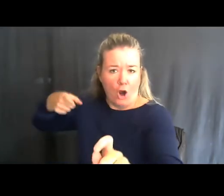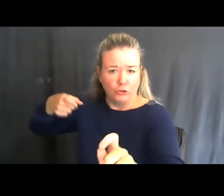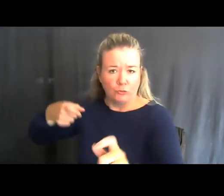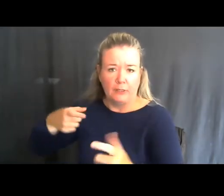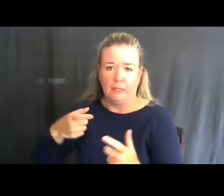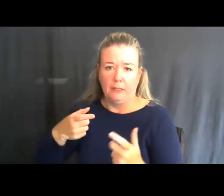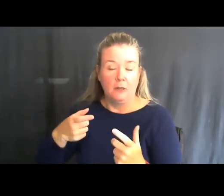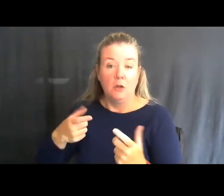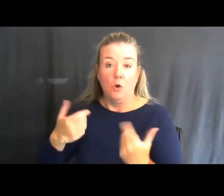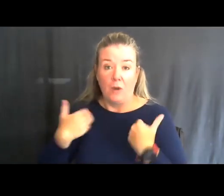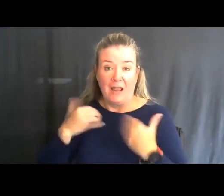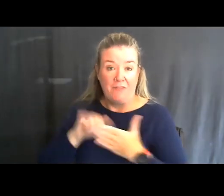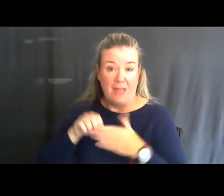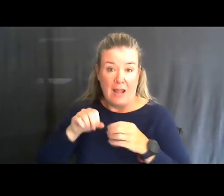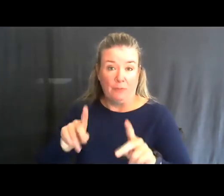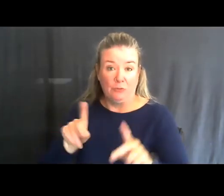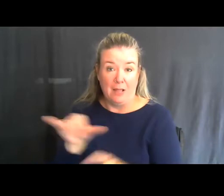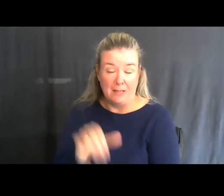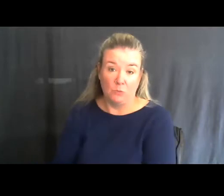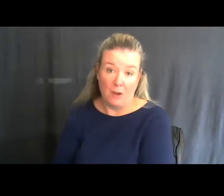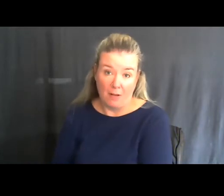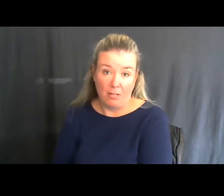we have those opportunities as well.